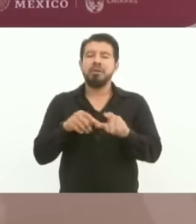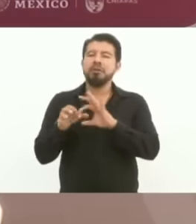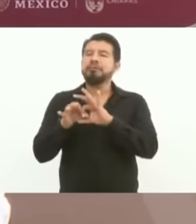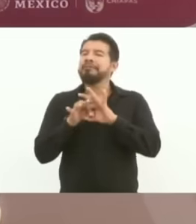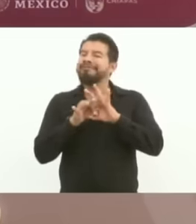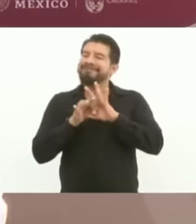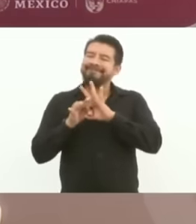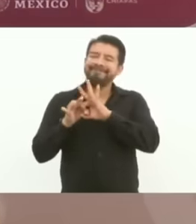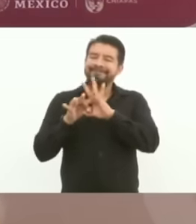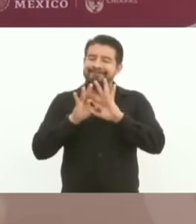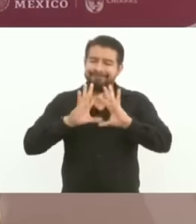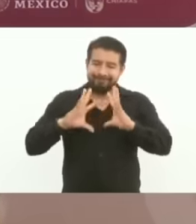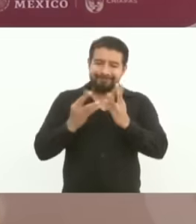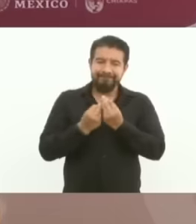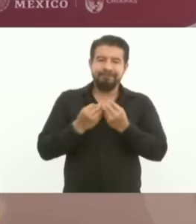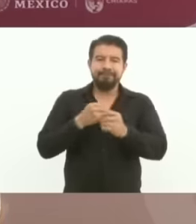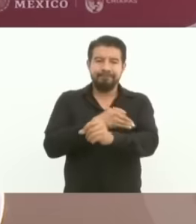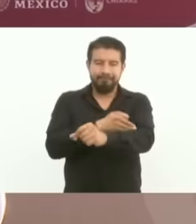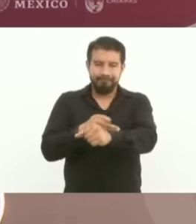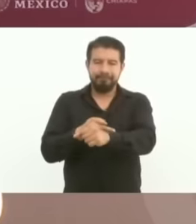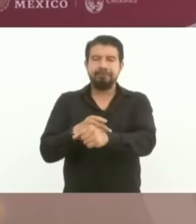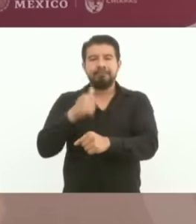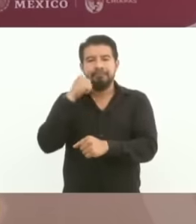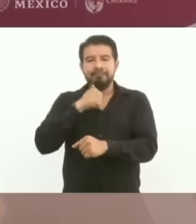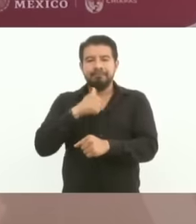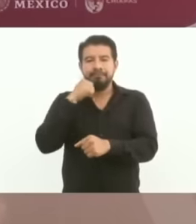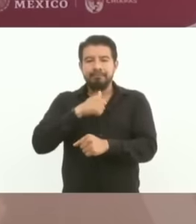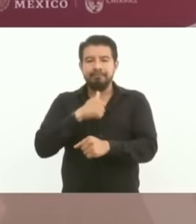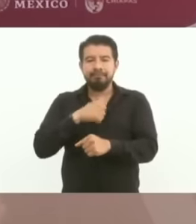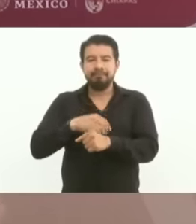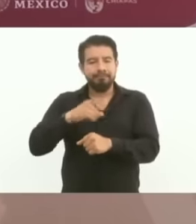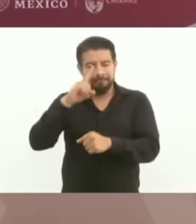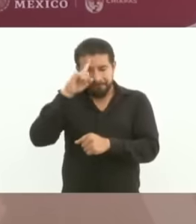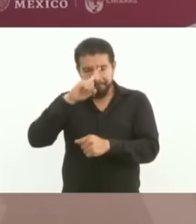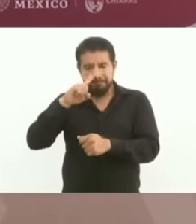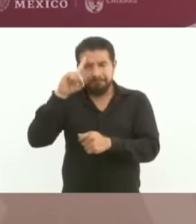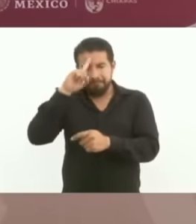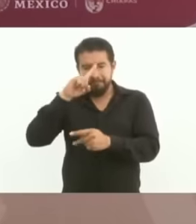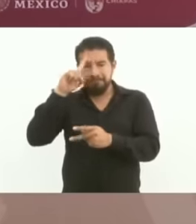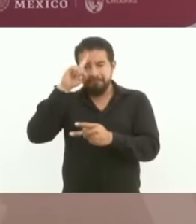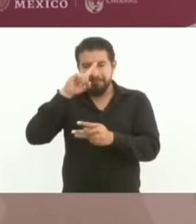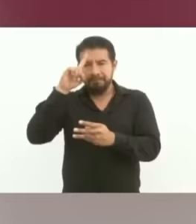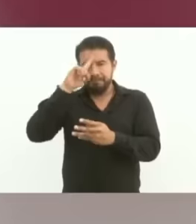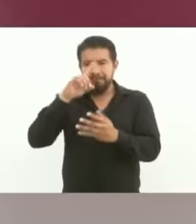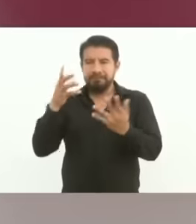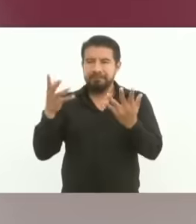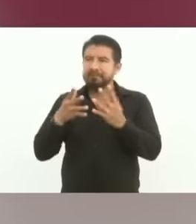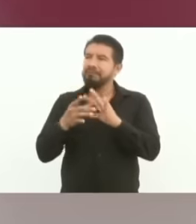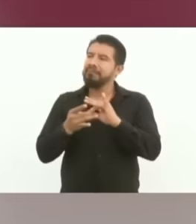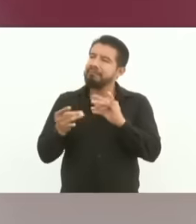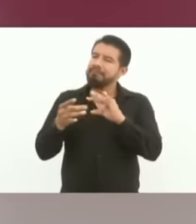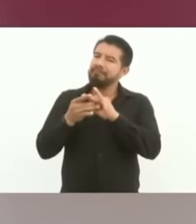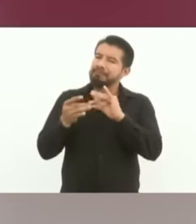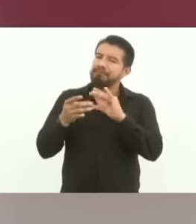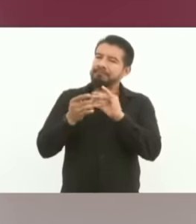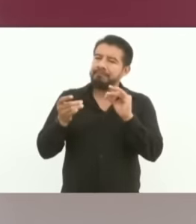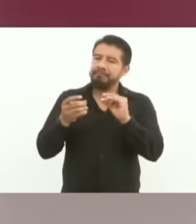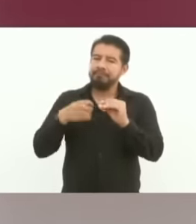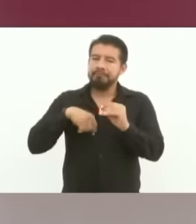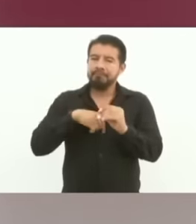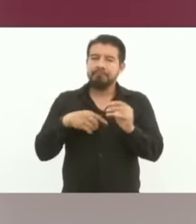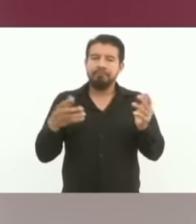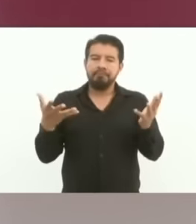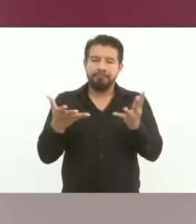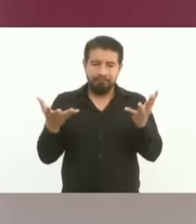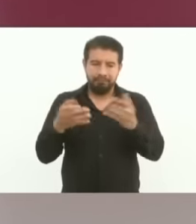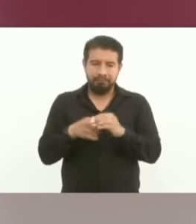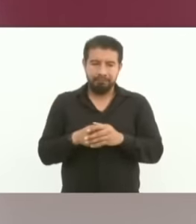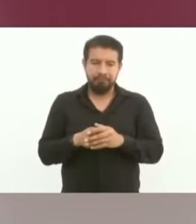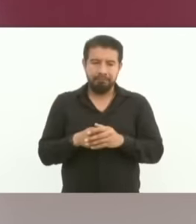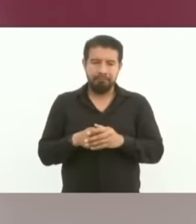well integrated and we must be advising young people and we are going to continue